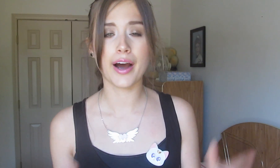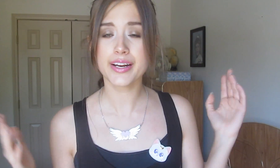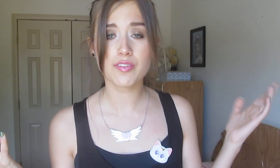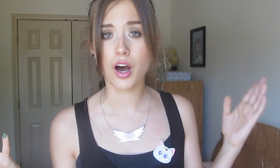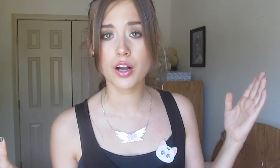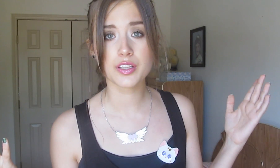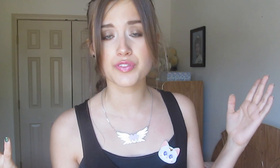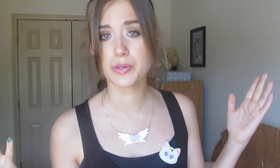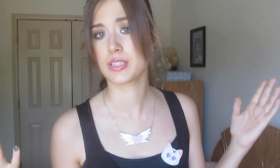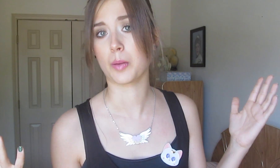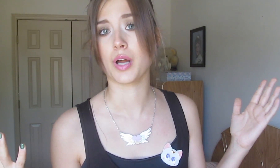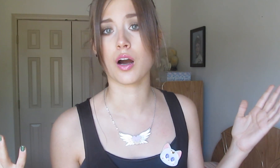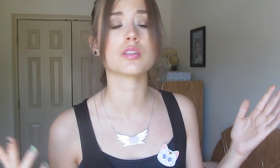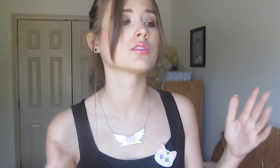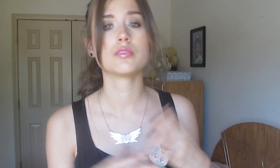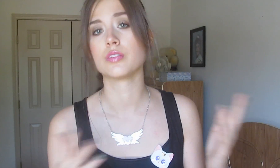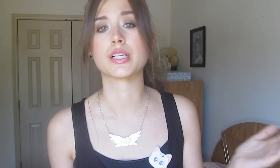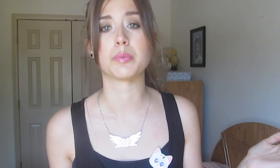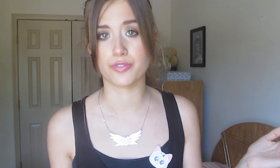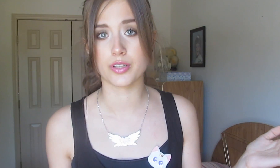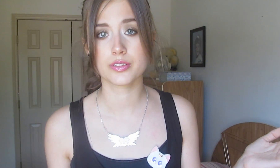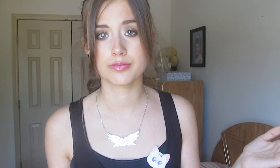I give hugs if you accept hugs. Let’s be friends.